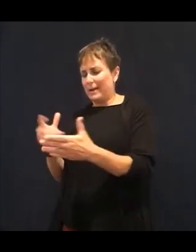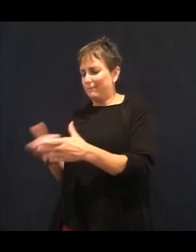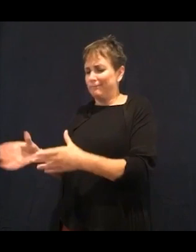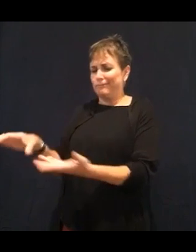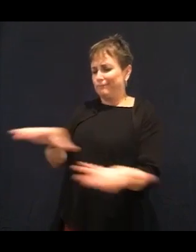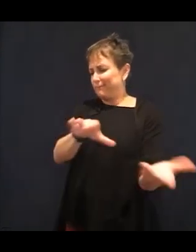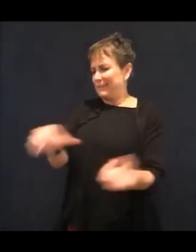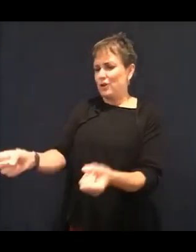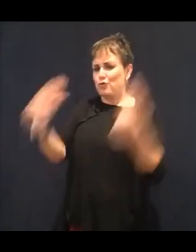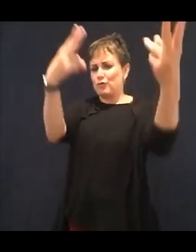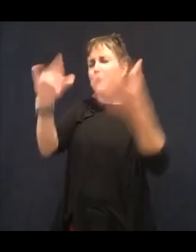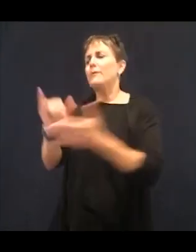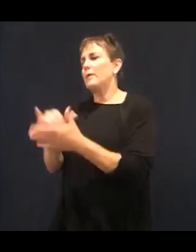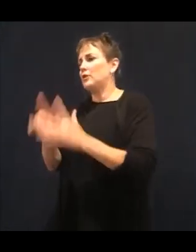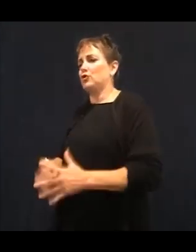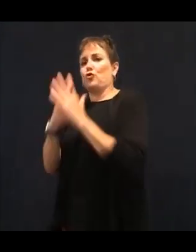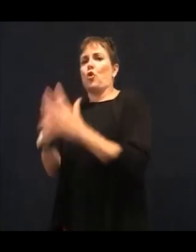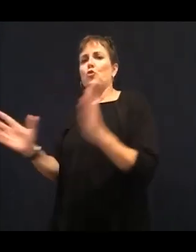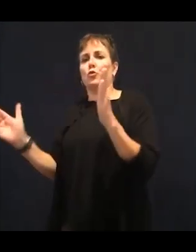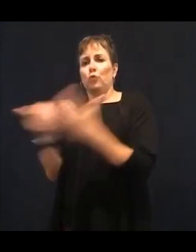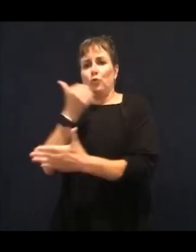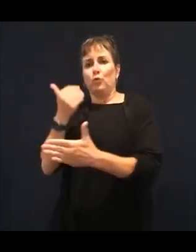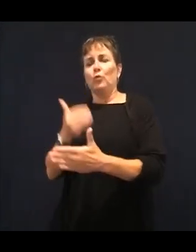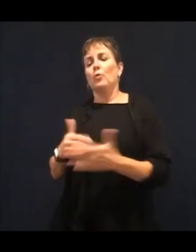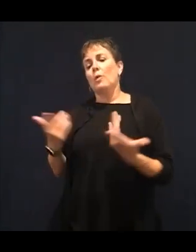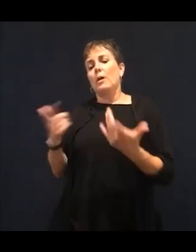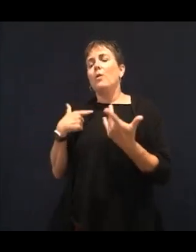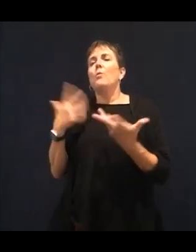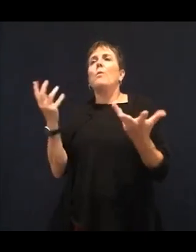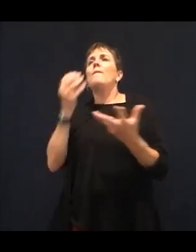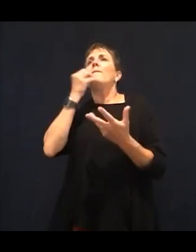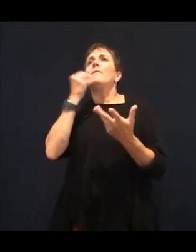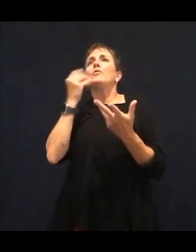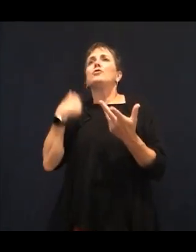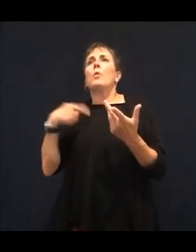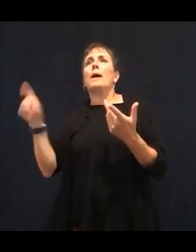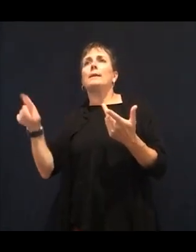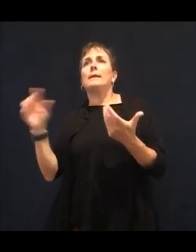so that I can feed my body on a cellular